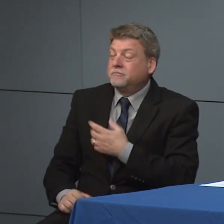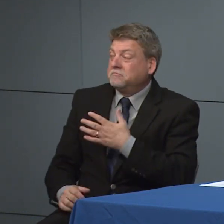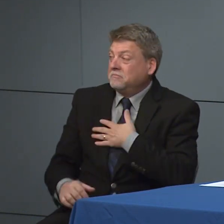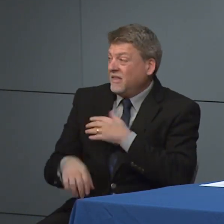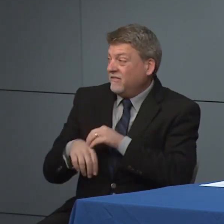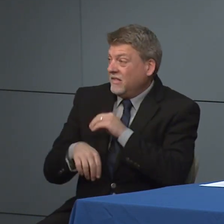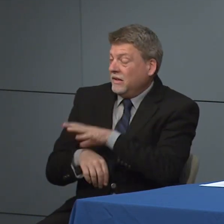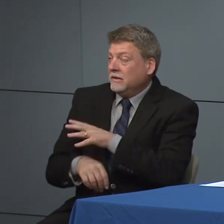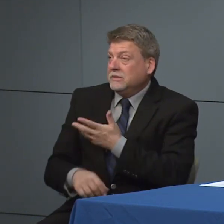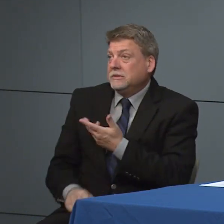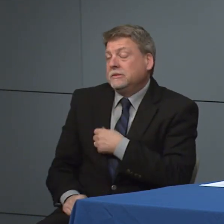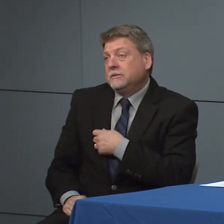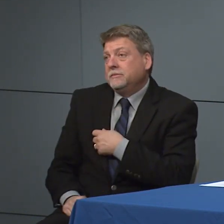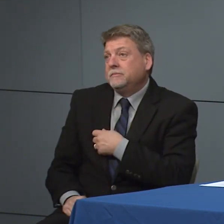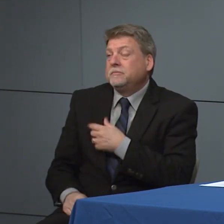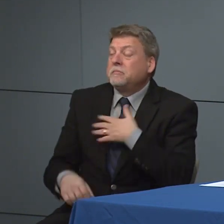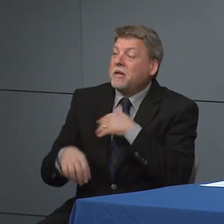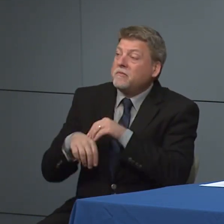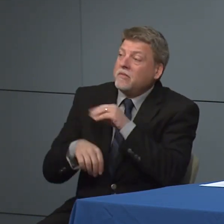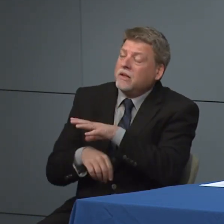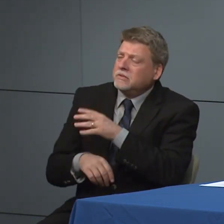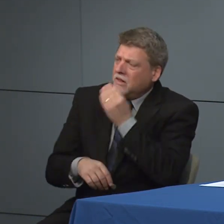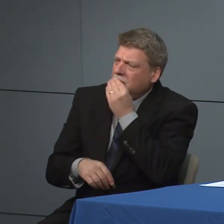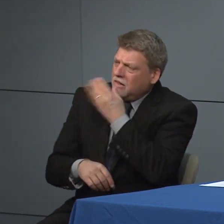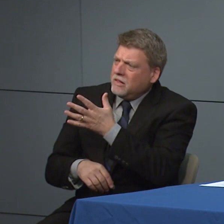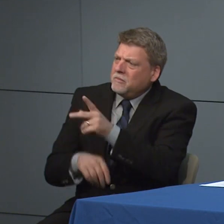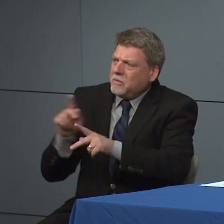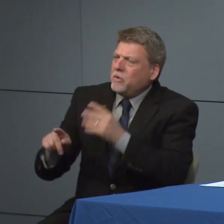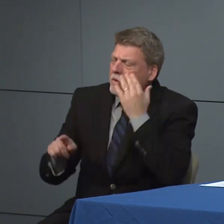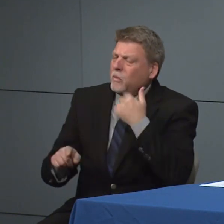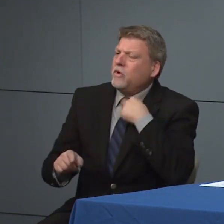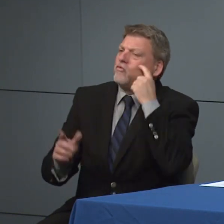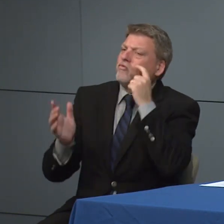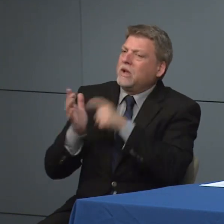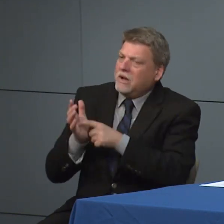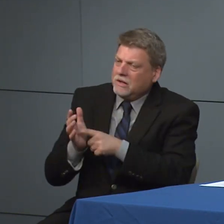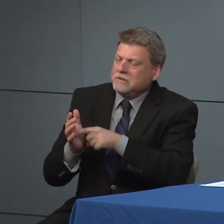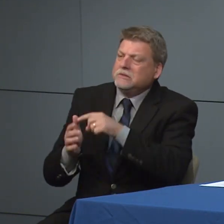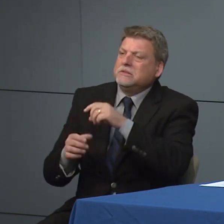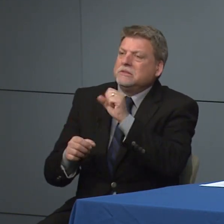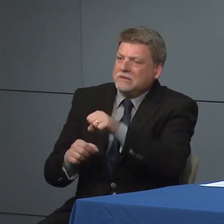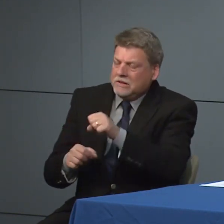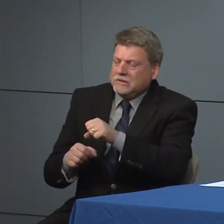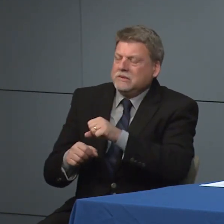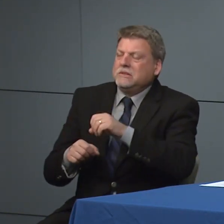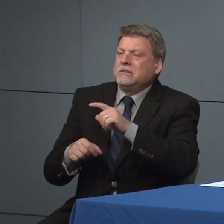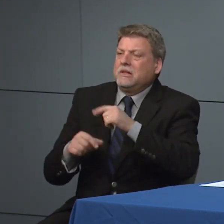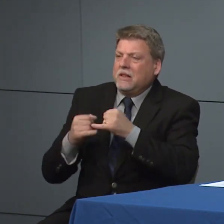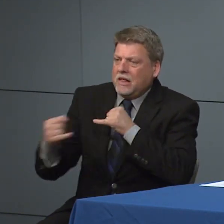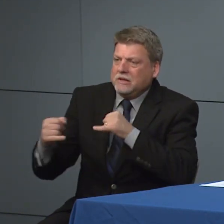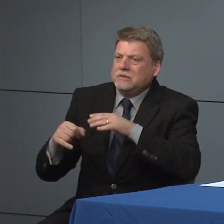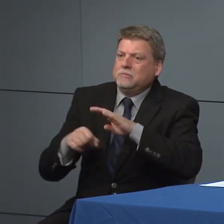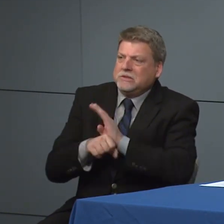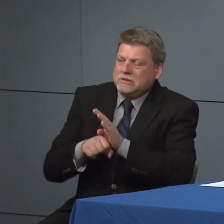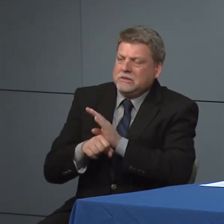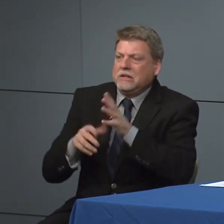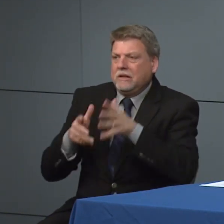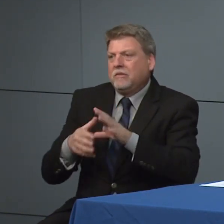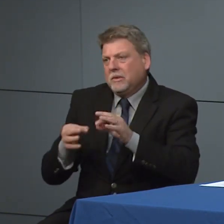I would say that to know that we're working we know it and we're working really really hard to be responsive to their needs.